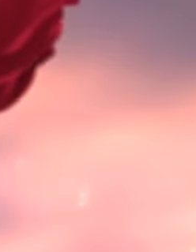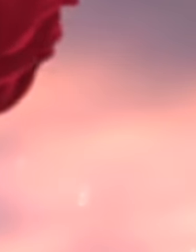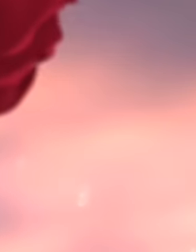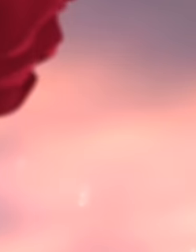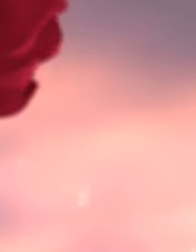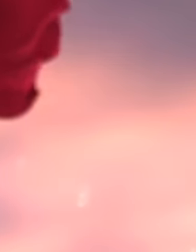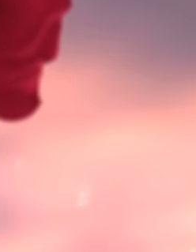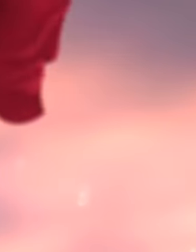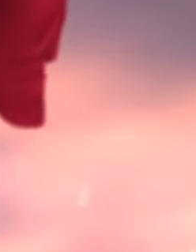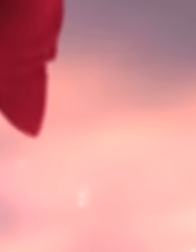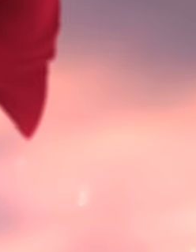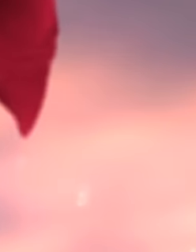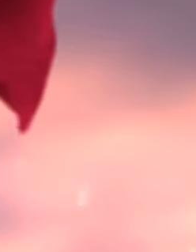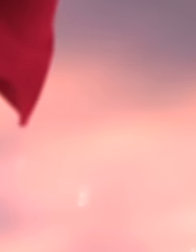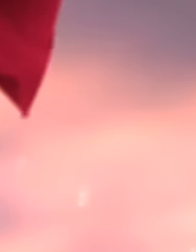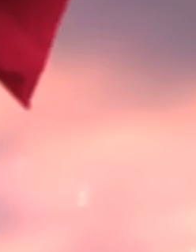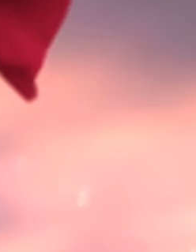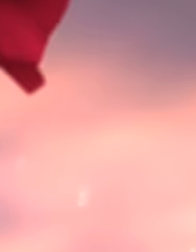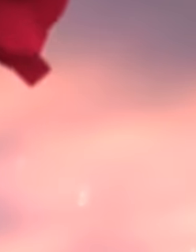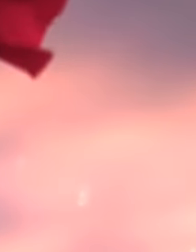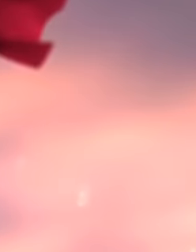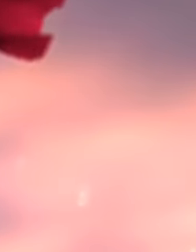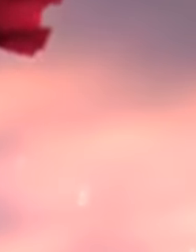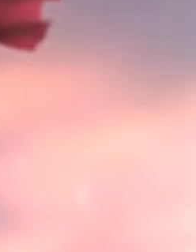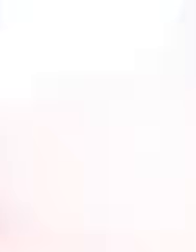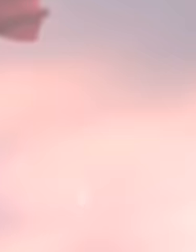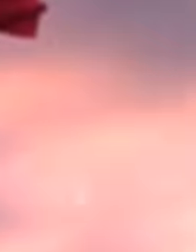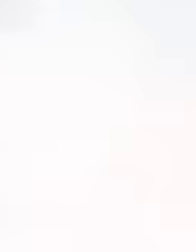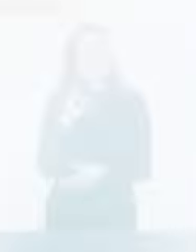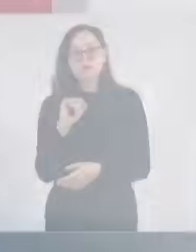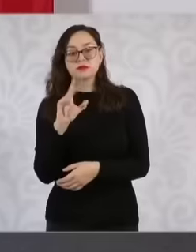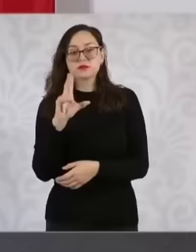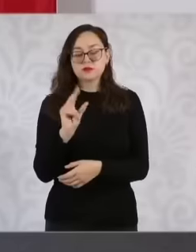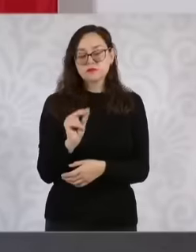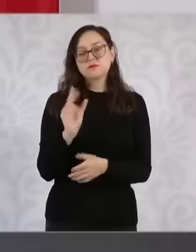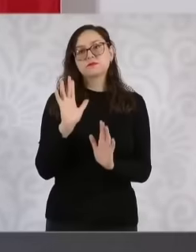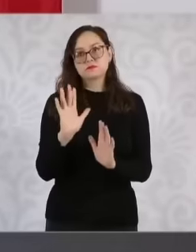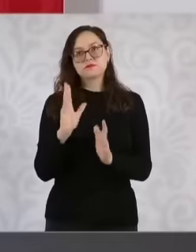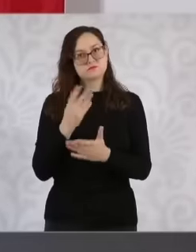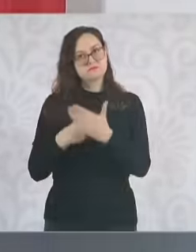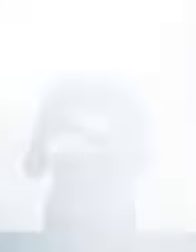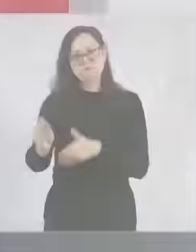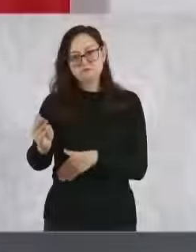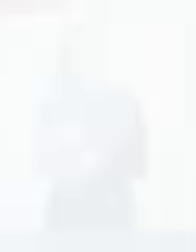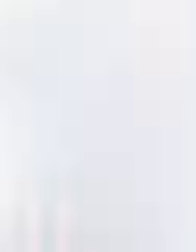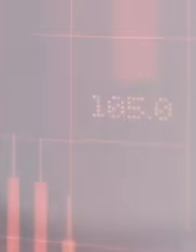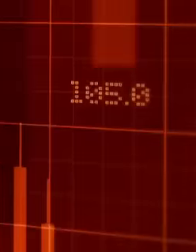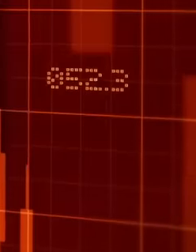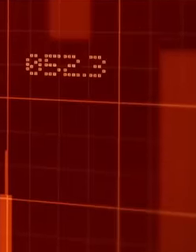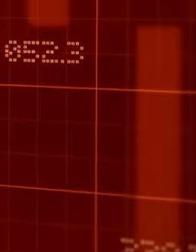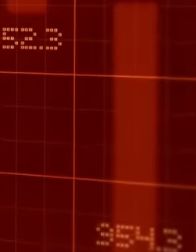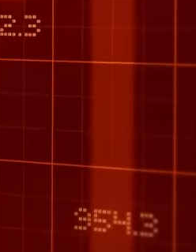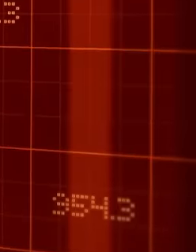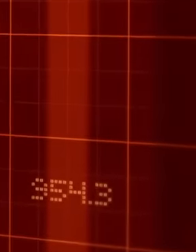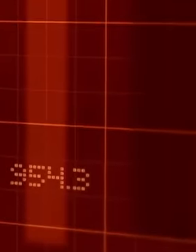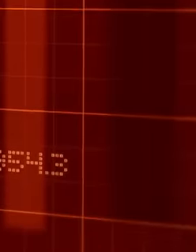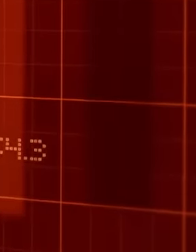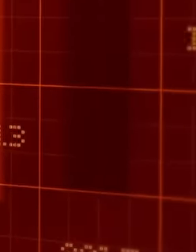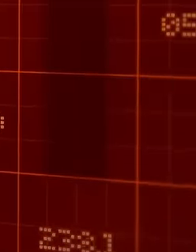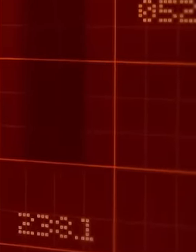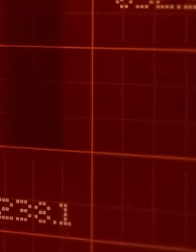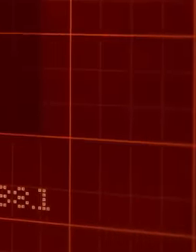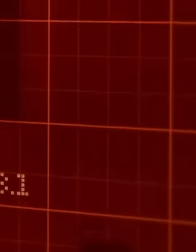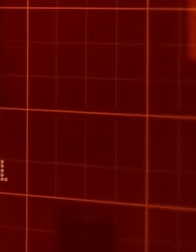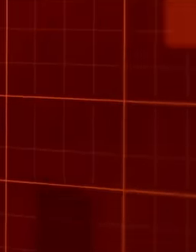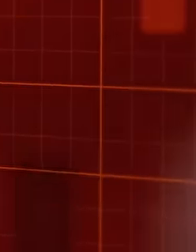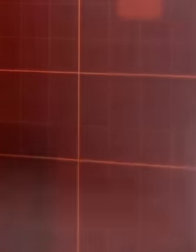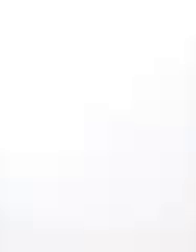Mexican people with these initiatives we can see the culmination and Extermination of the Toga Cartel